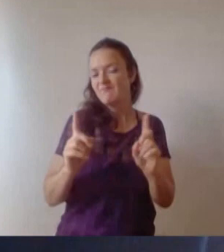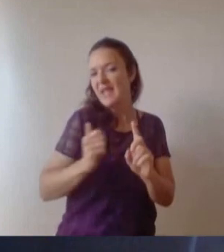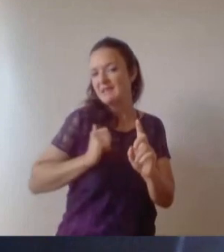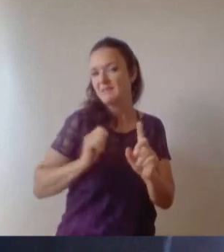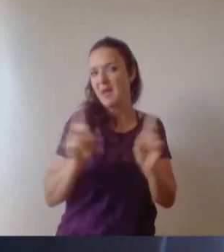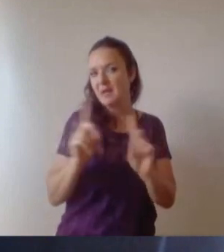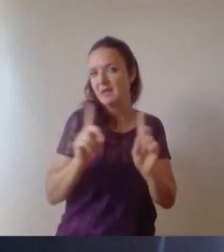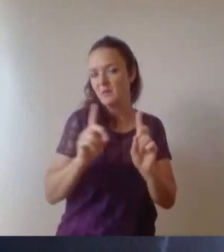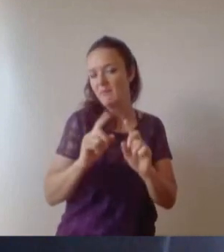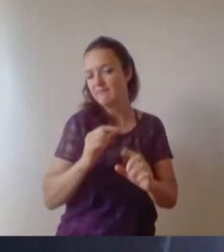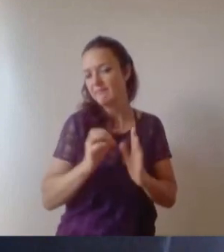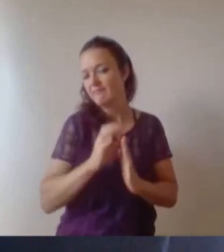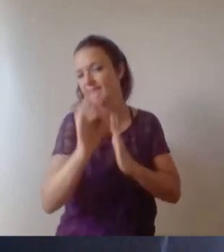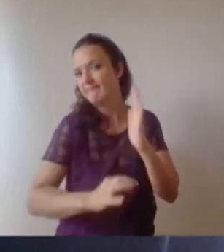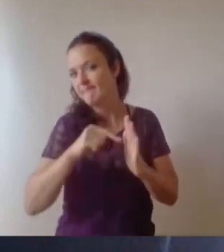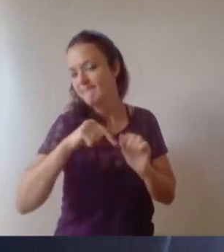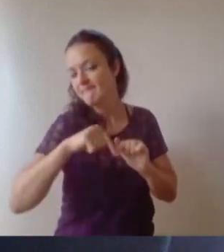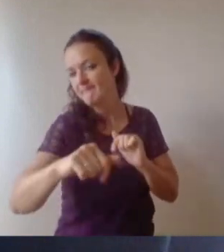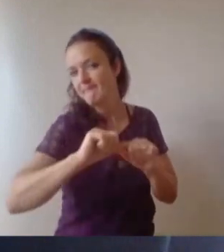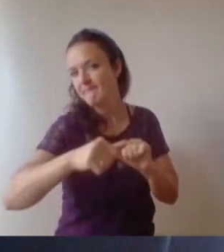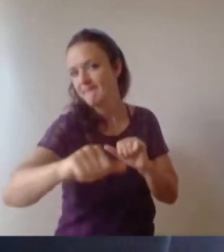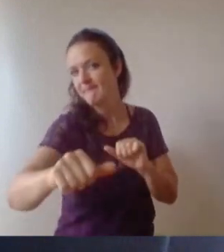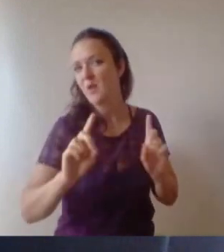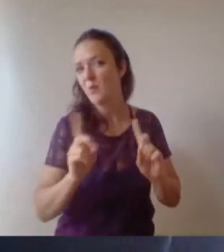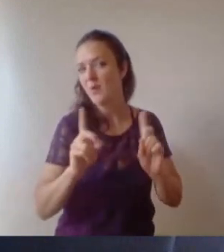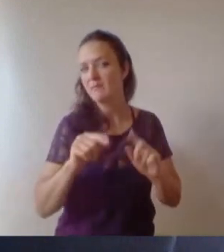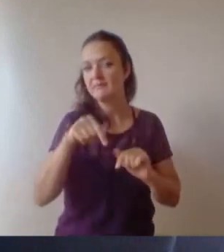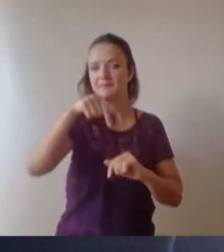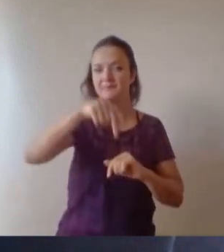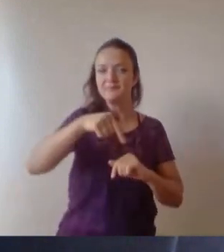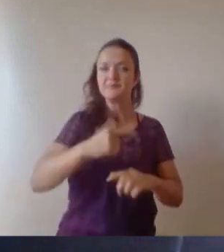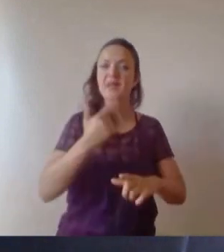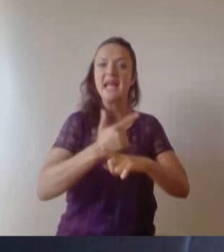You will see that the chat function is open for you to use and please do use it